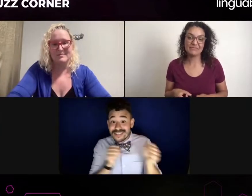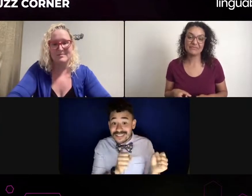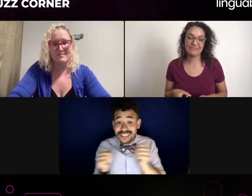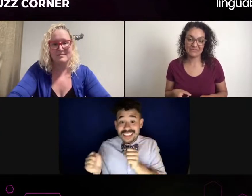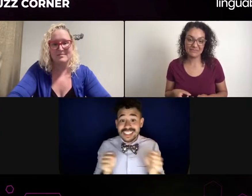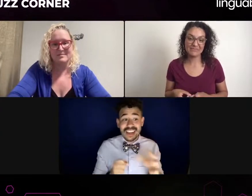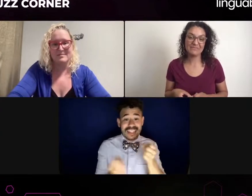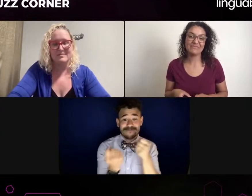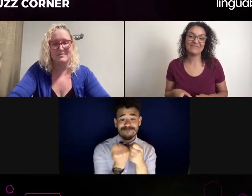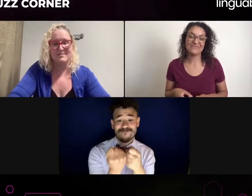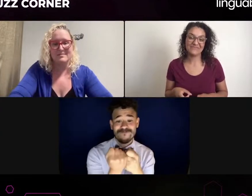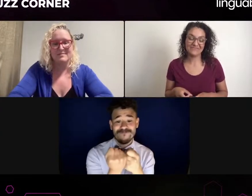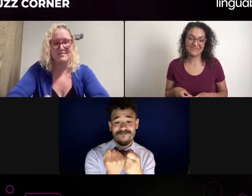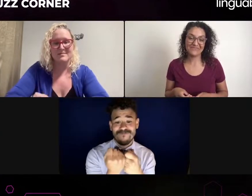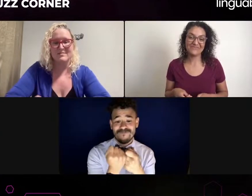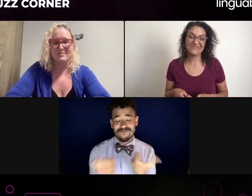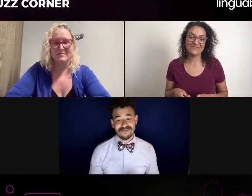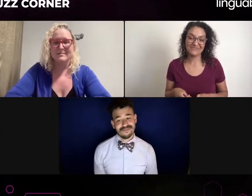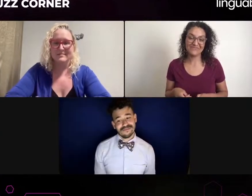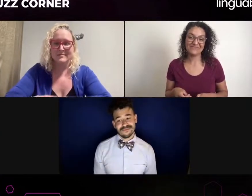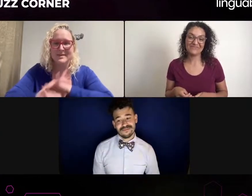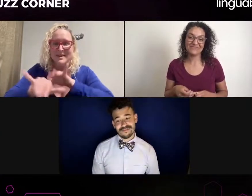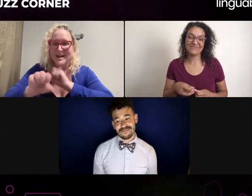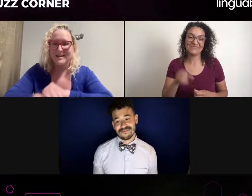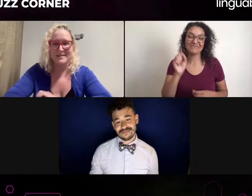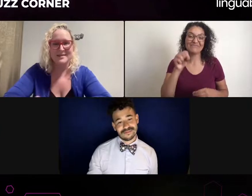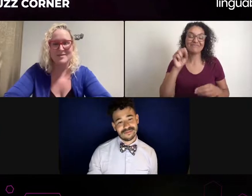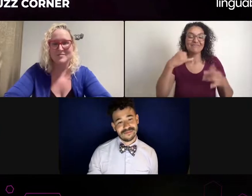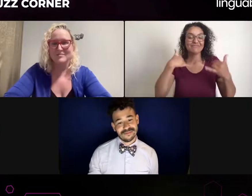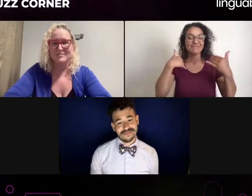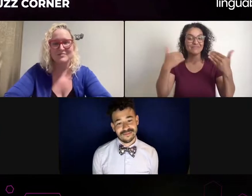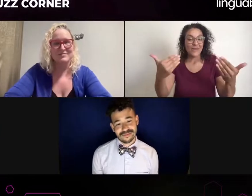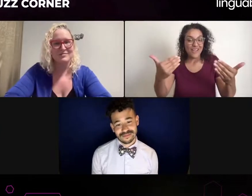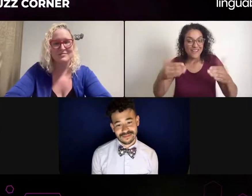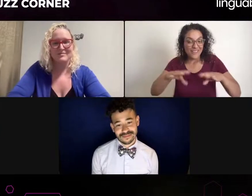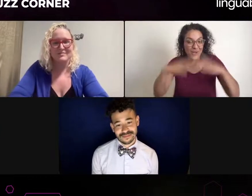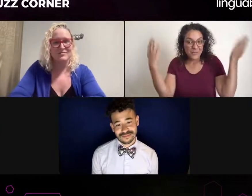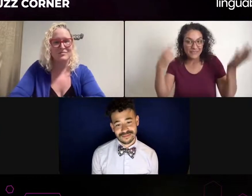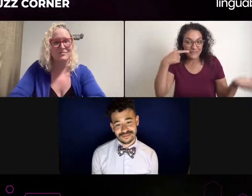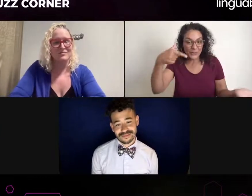but anyway, I remember I told the casting director, the panel,